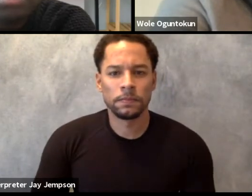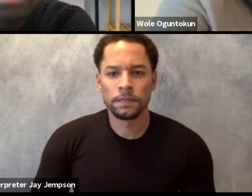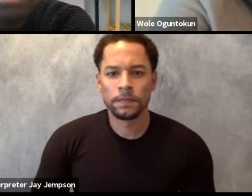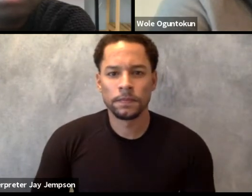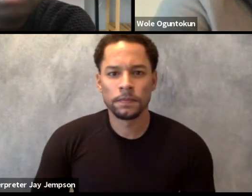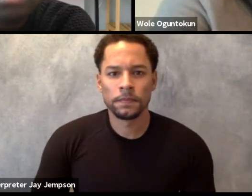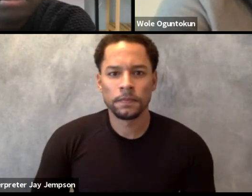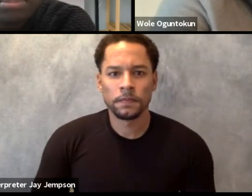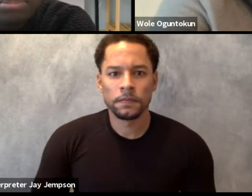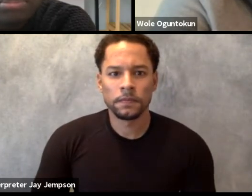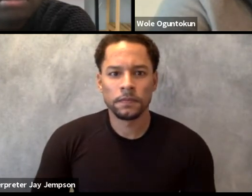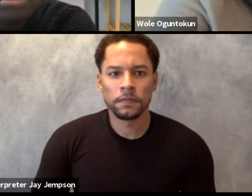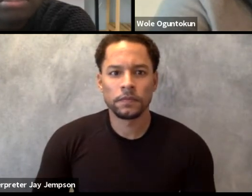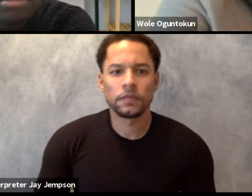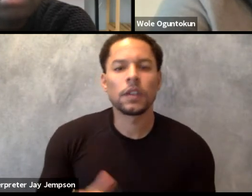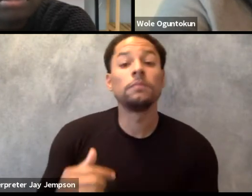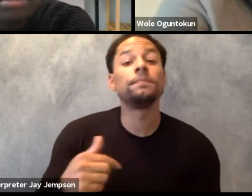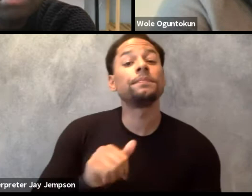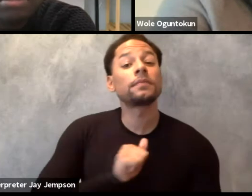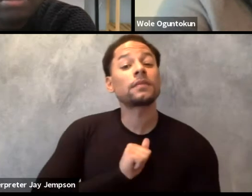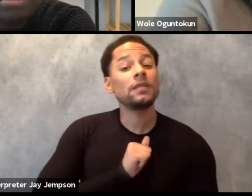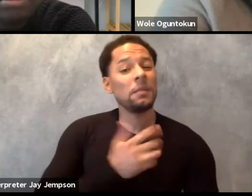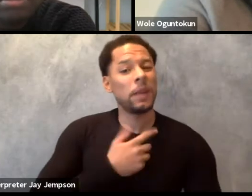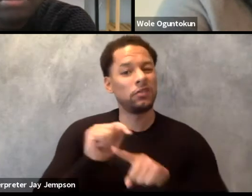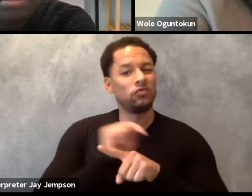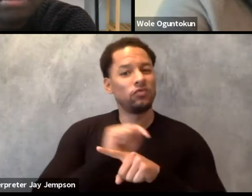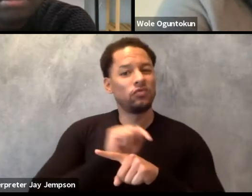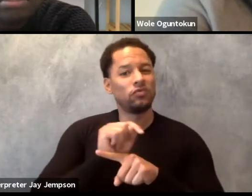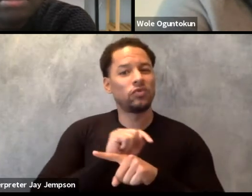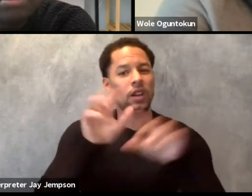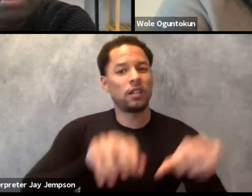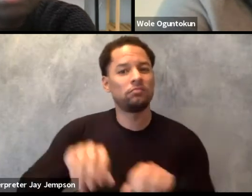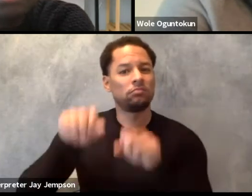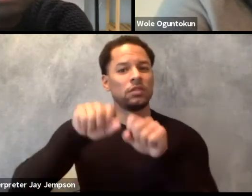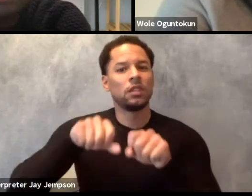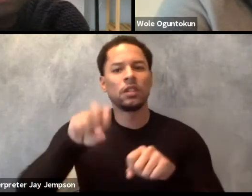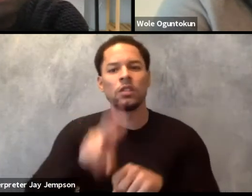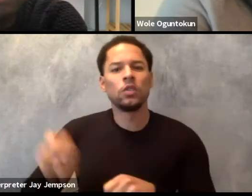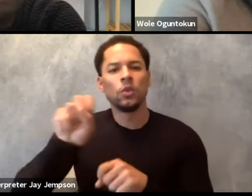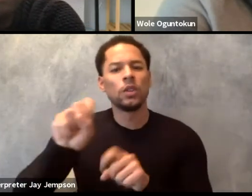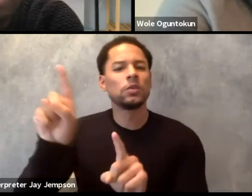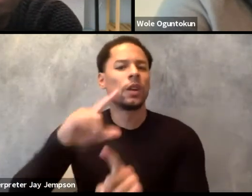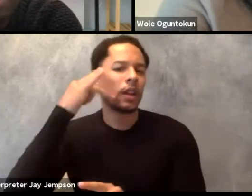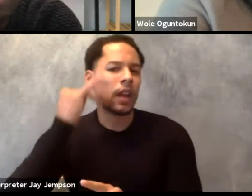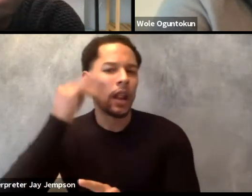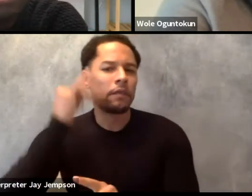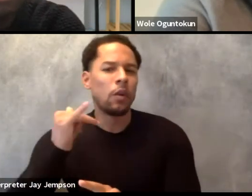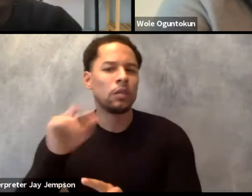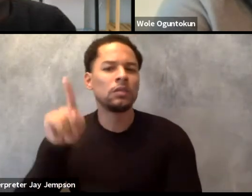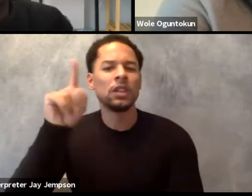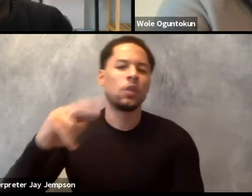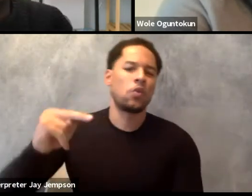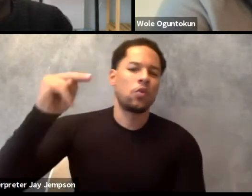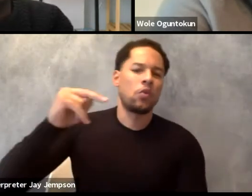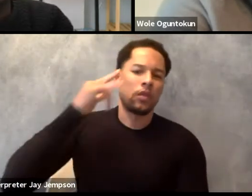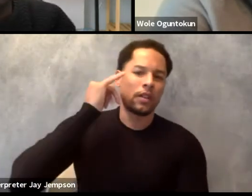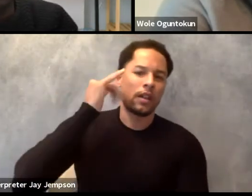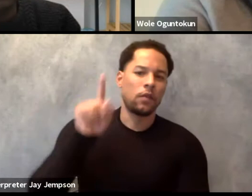I did my training in the US, in California, there is a small place up there in Northern California, it's Blue Lake.